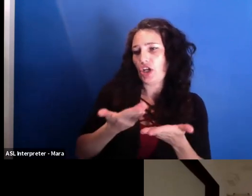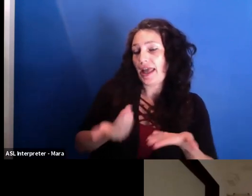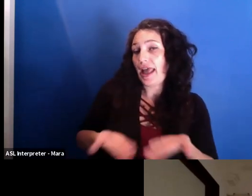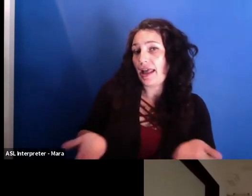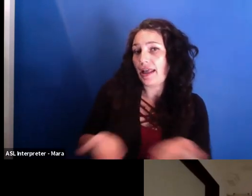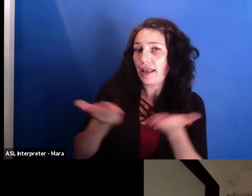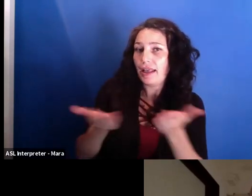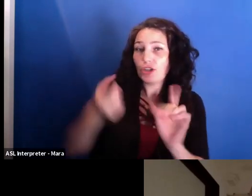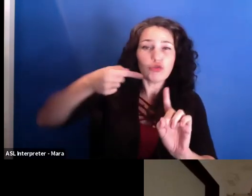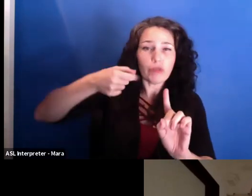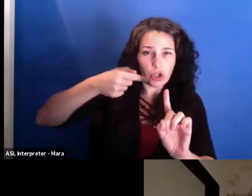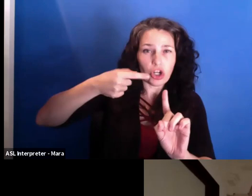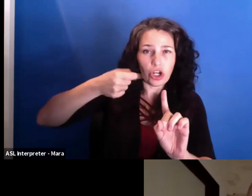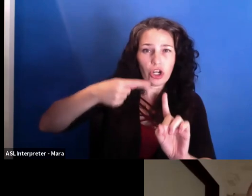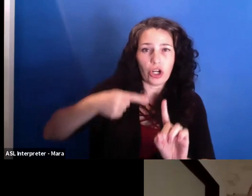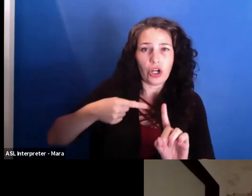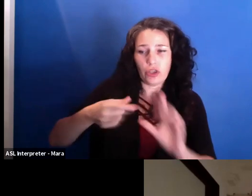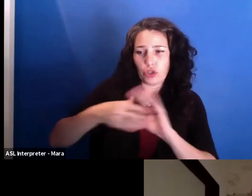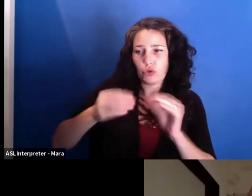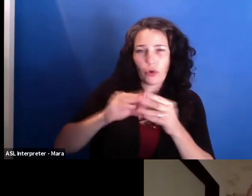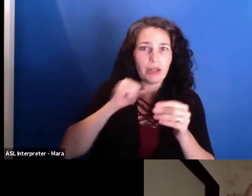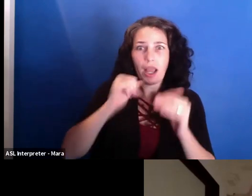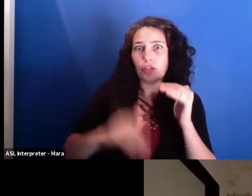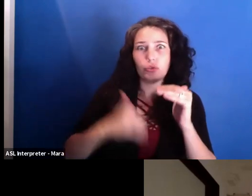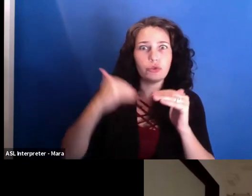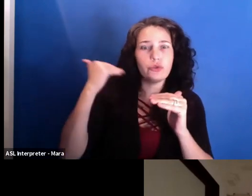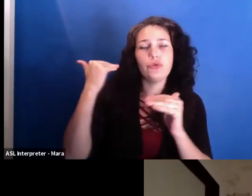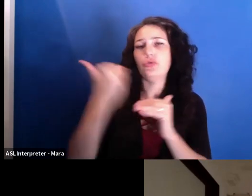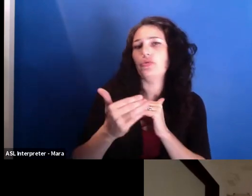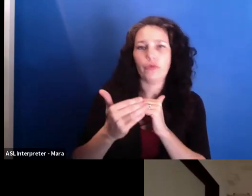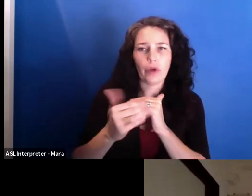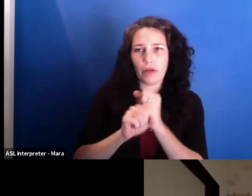We don't have to go too far or with emotion. As I told you about emotion before,